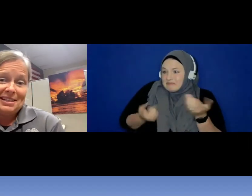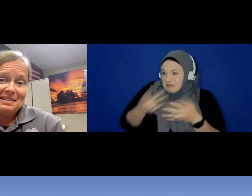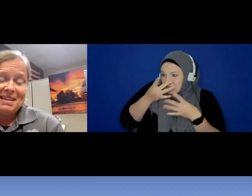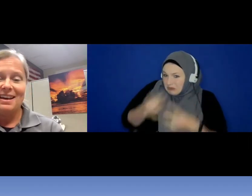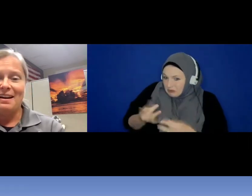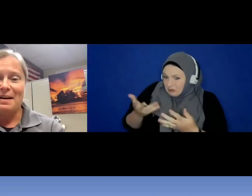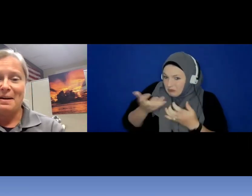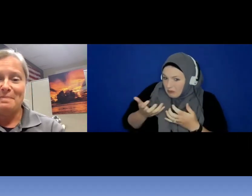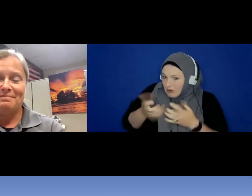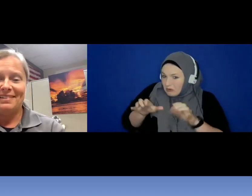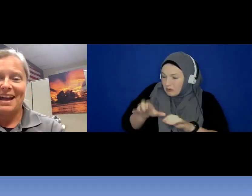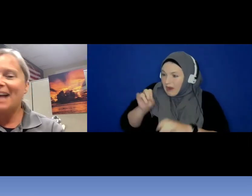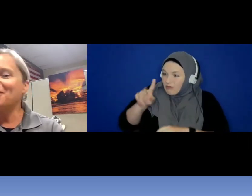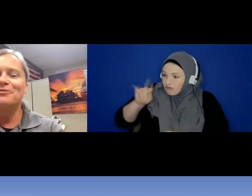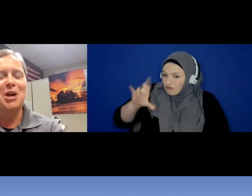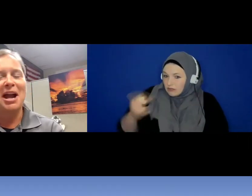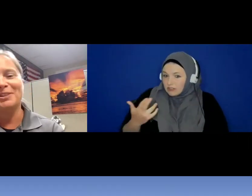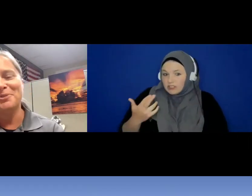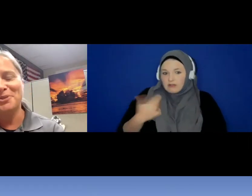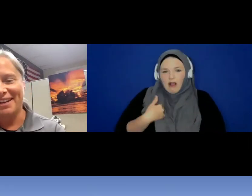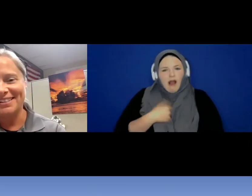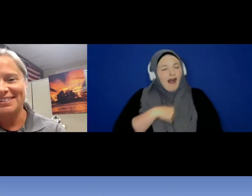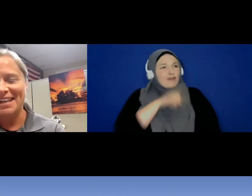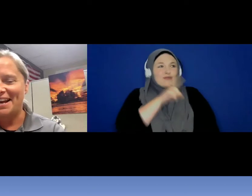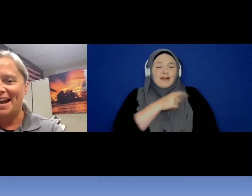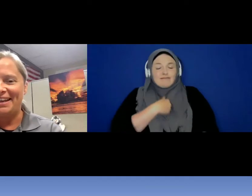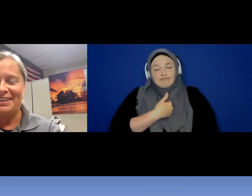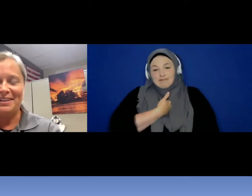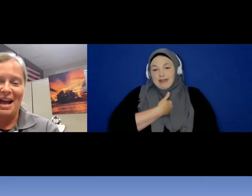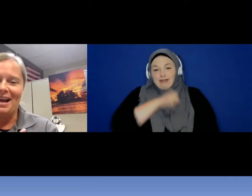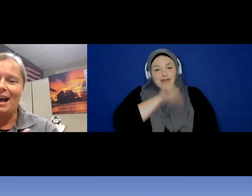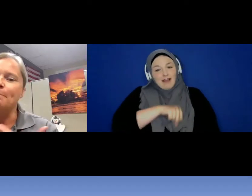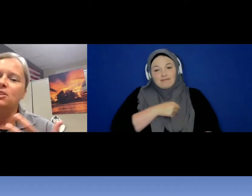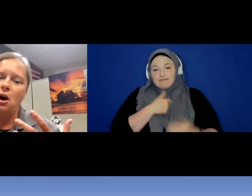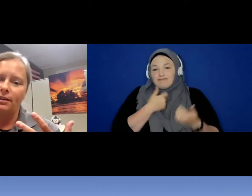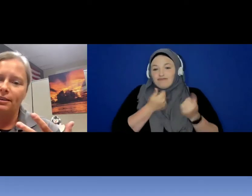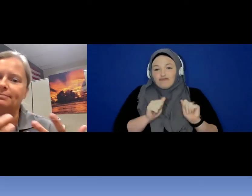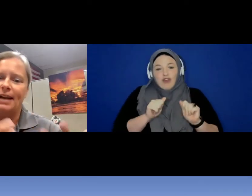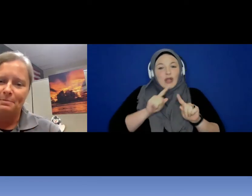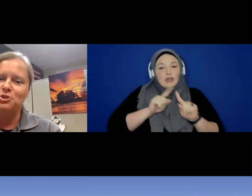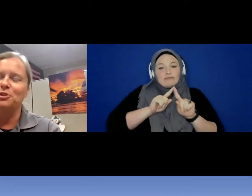? I love trying new things and I -- I am a talker, I am sure you